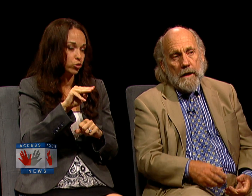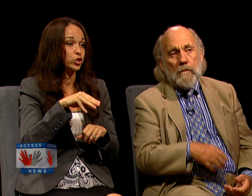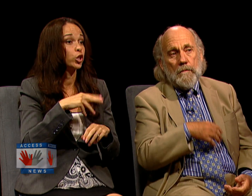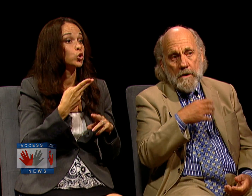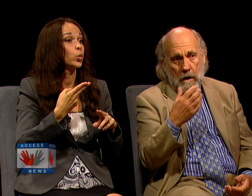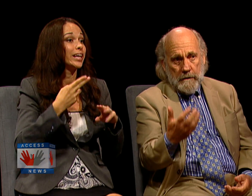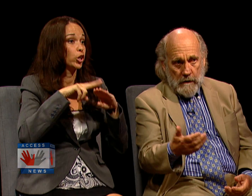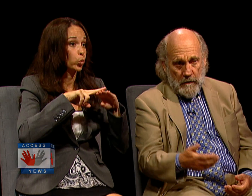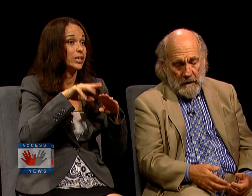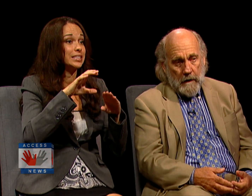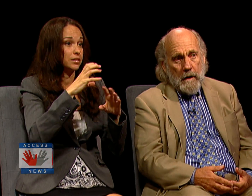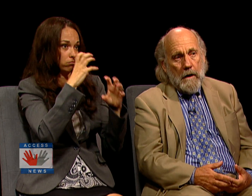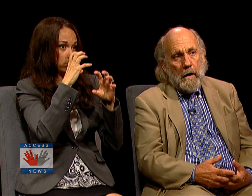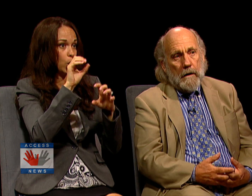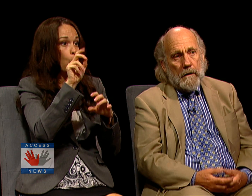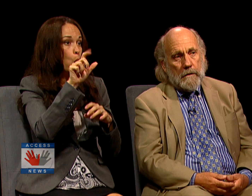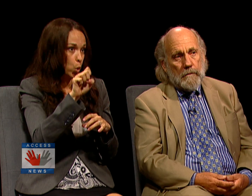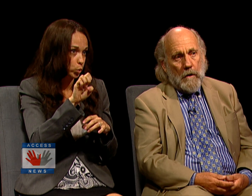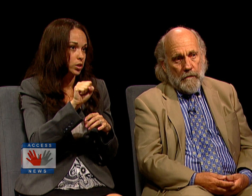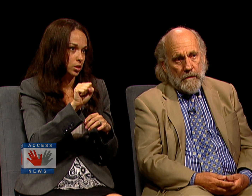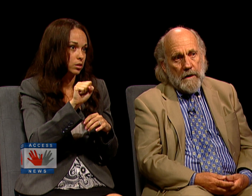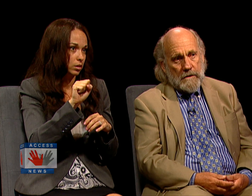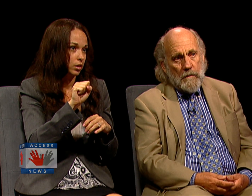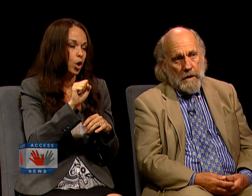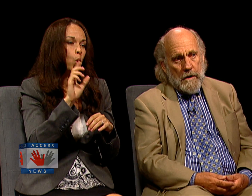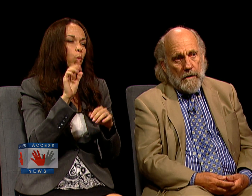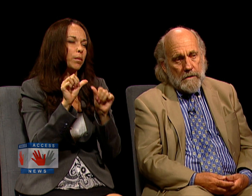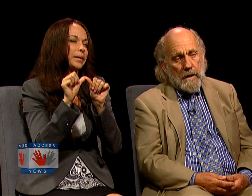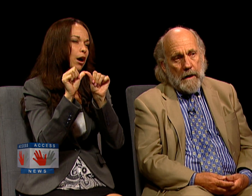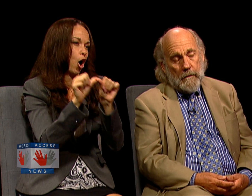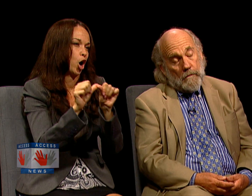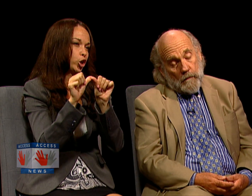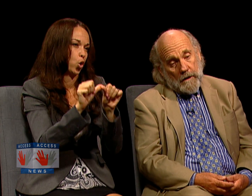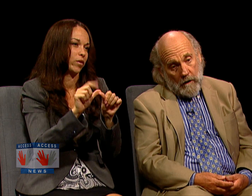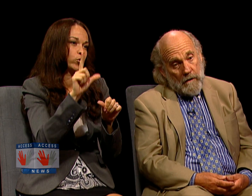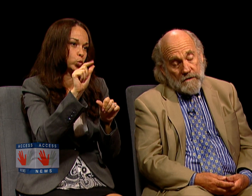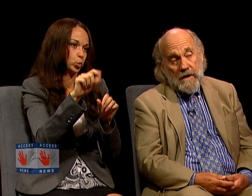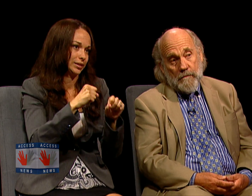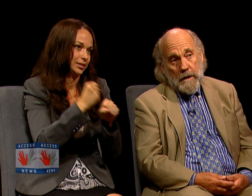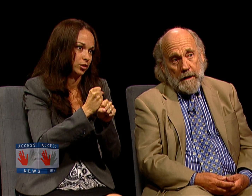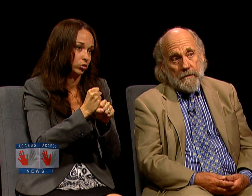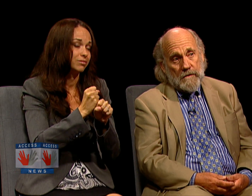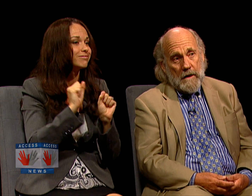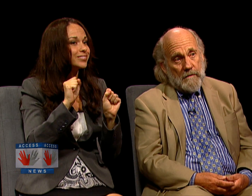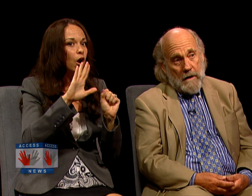AND IT WILL BE ONGOING OVER THE NEXT 20 YEARS. AND WE COULD ALL SAVE MONEY AT THE SAME TIME,